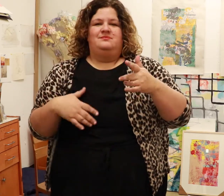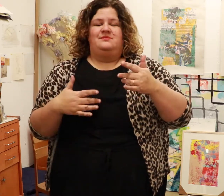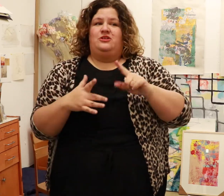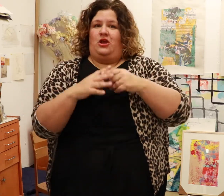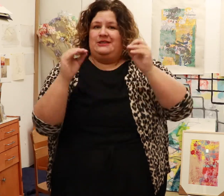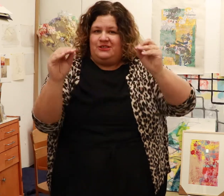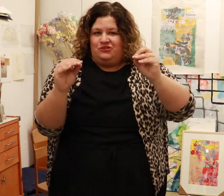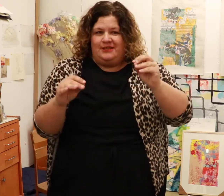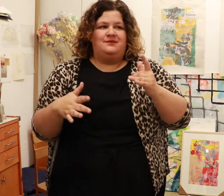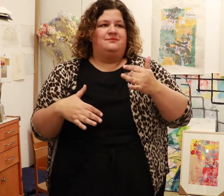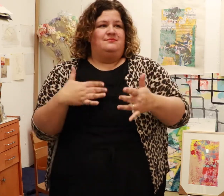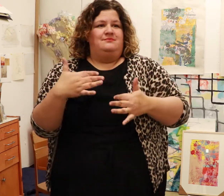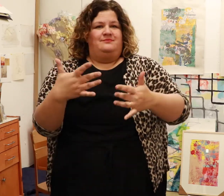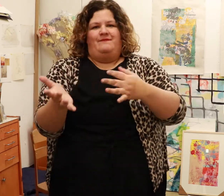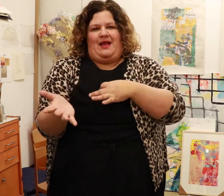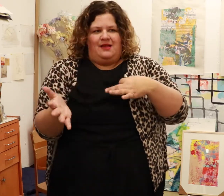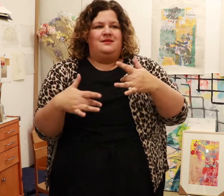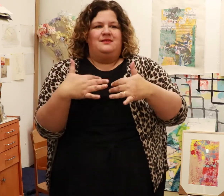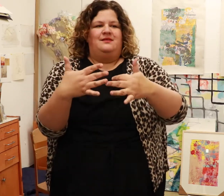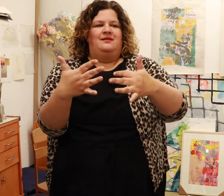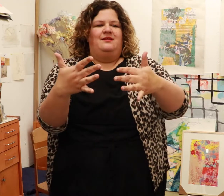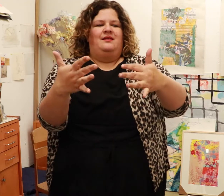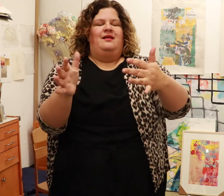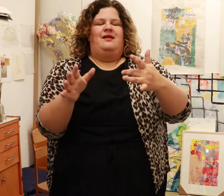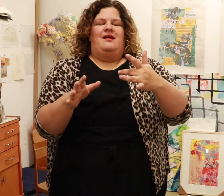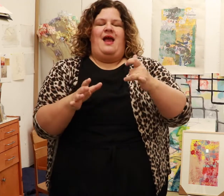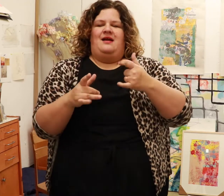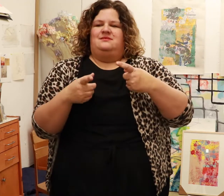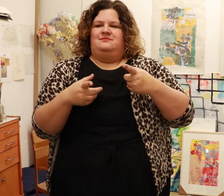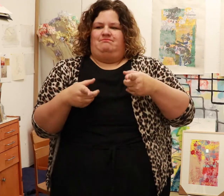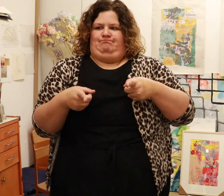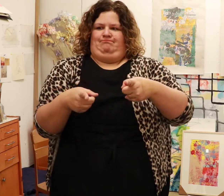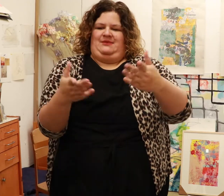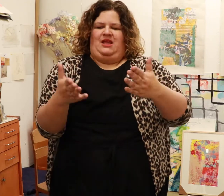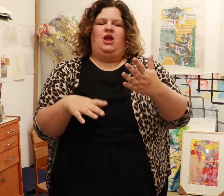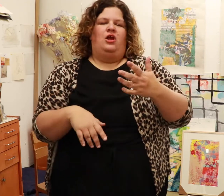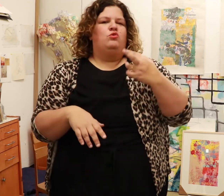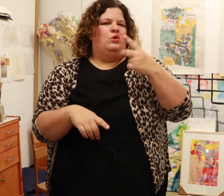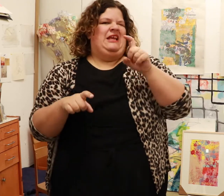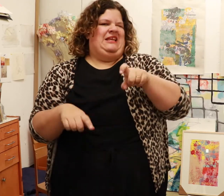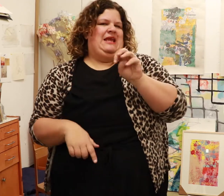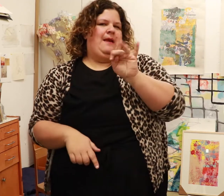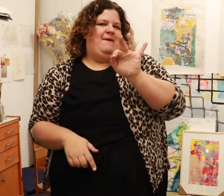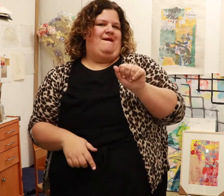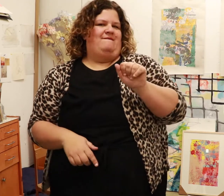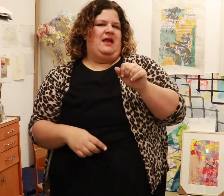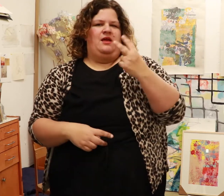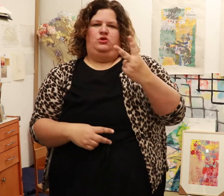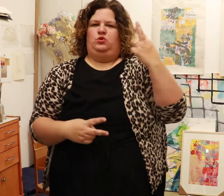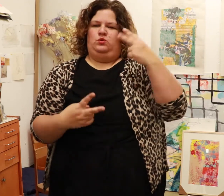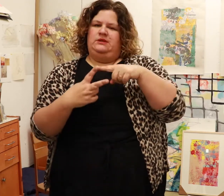I started teaching and time went on, I realized I needed a MFA for two reasons.